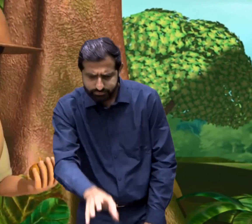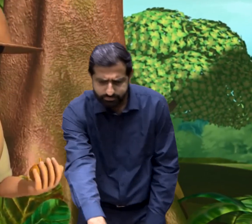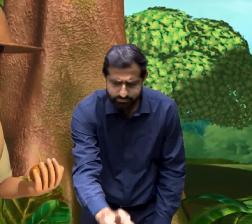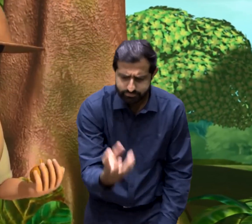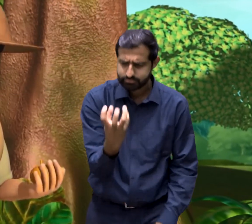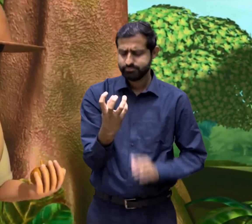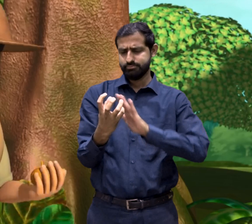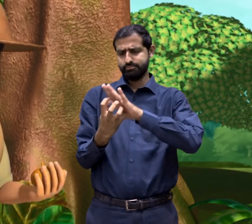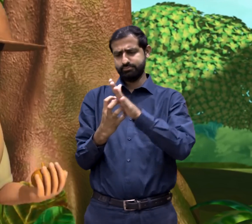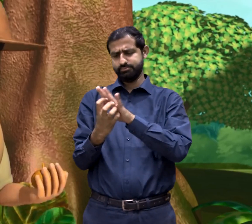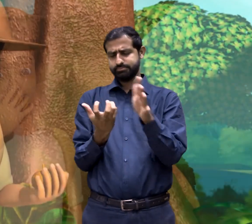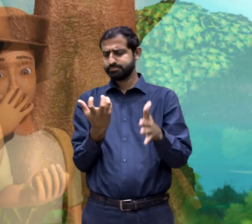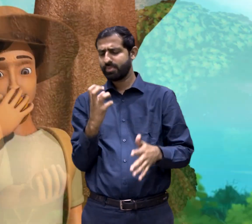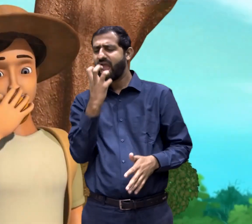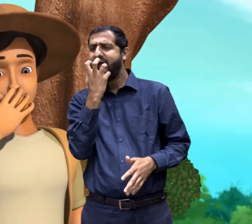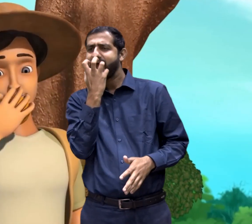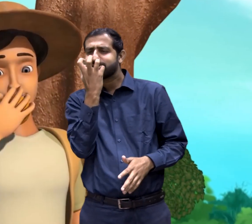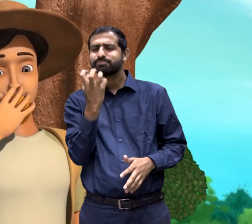He picked up a fruit an started eating.